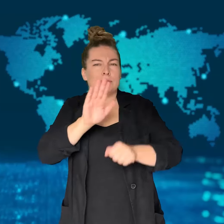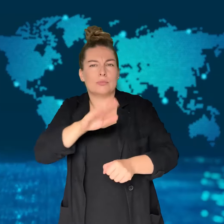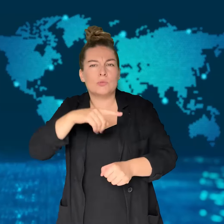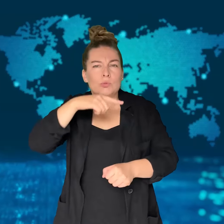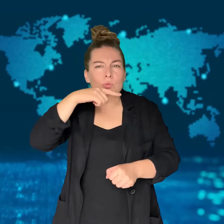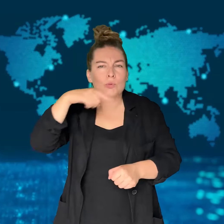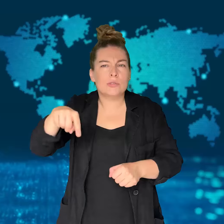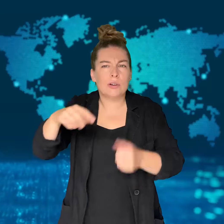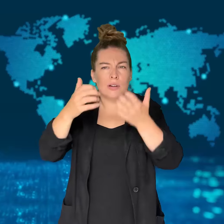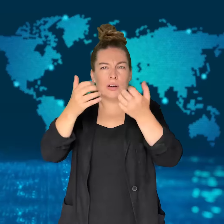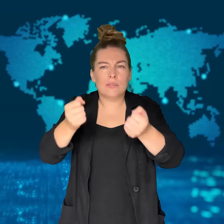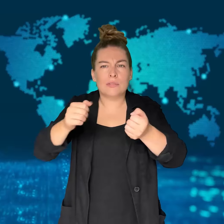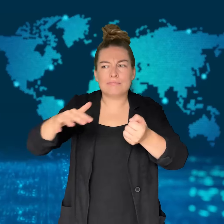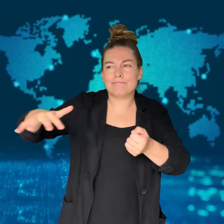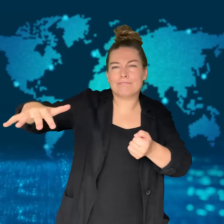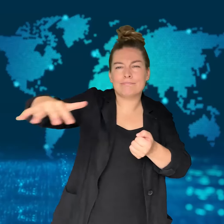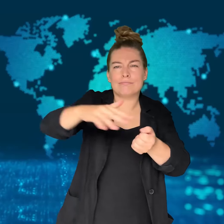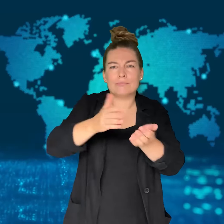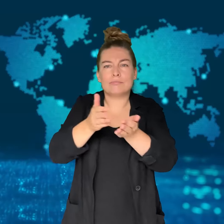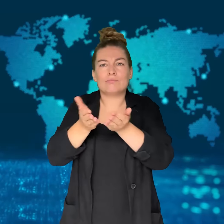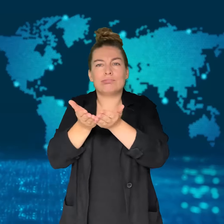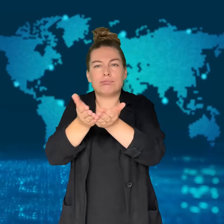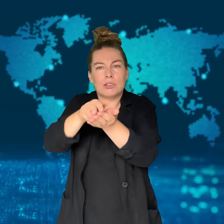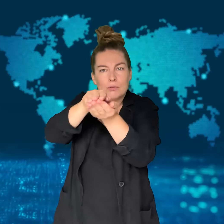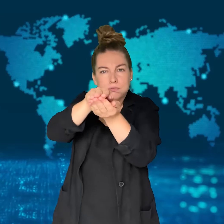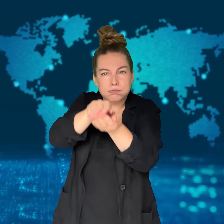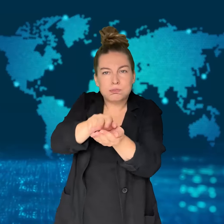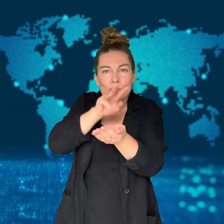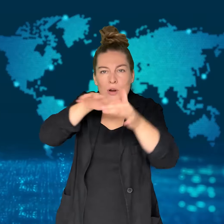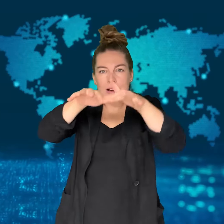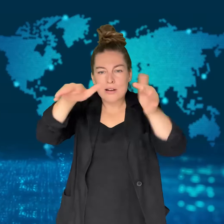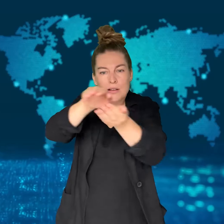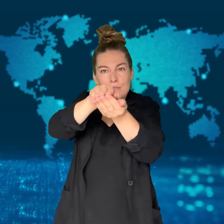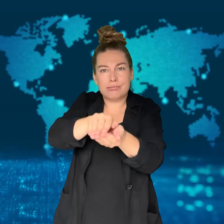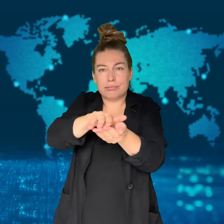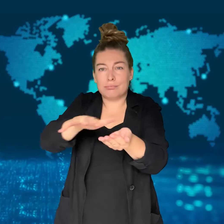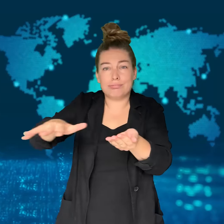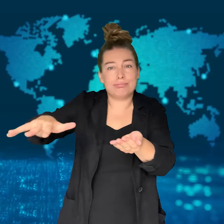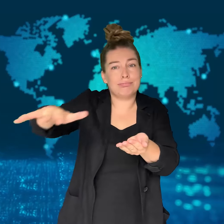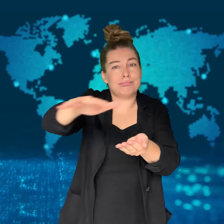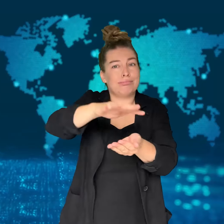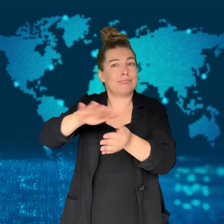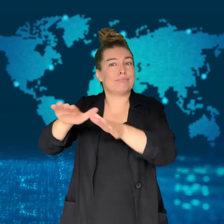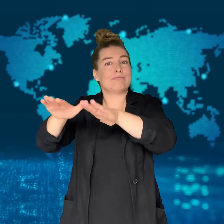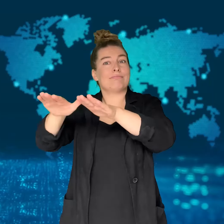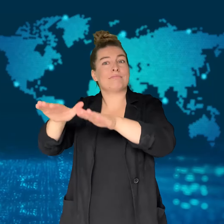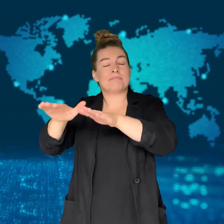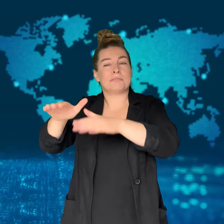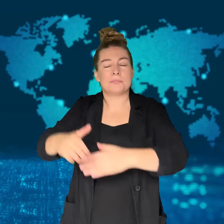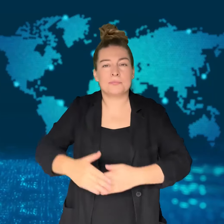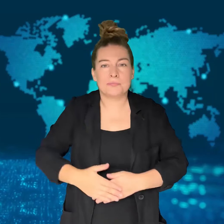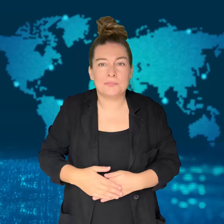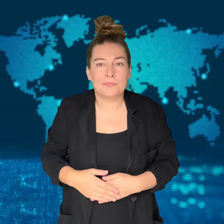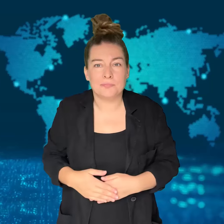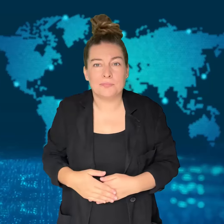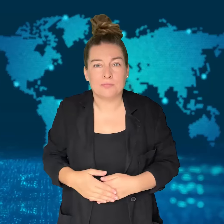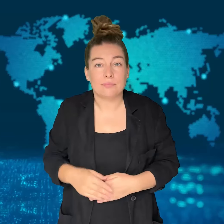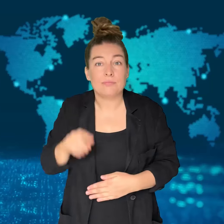It is in Russia's eastern region of Kamchatka.